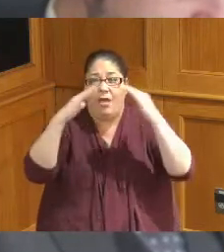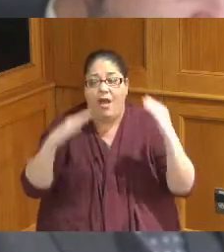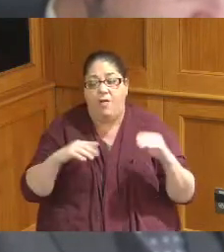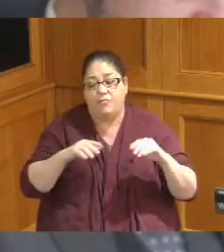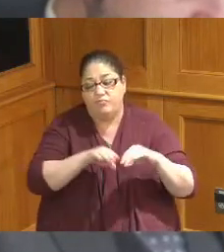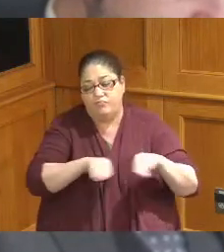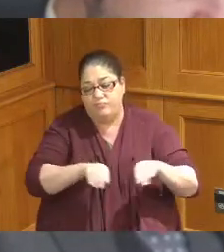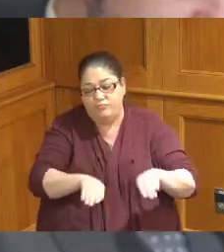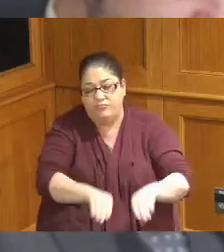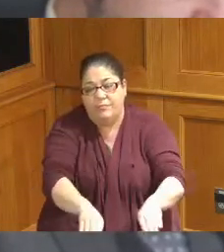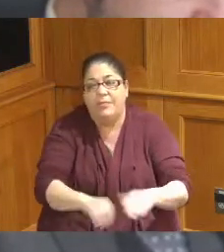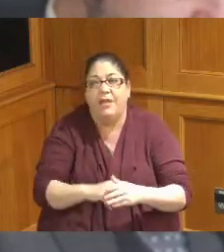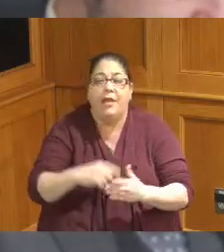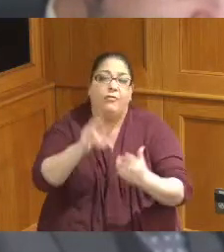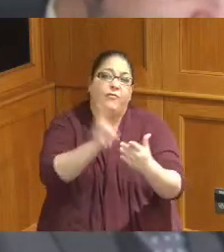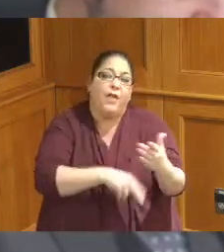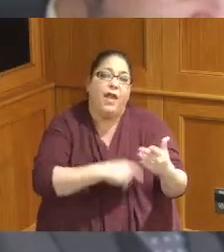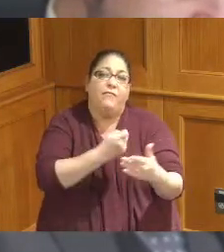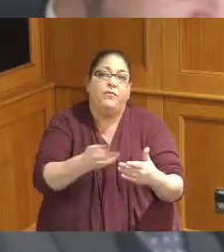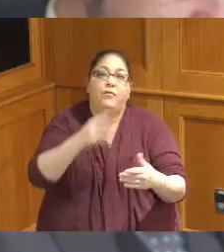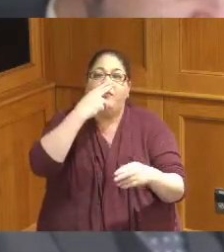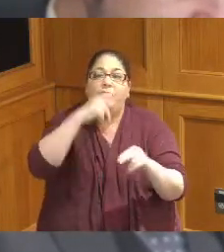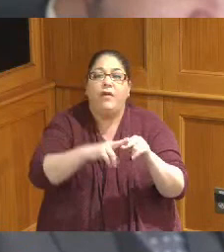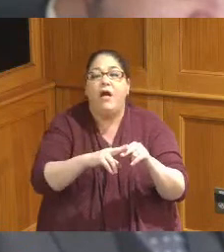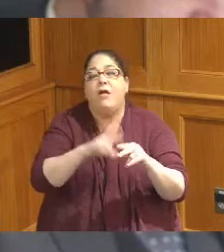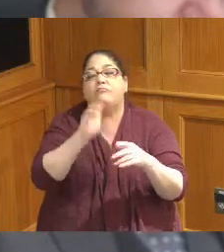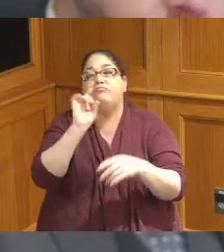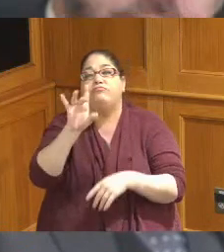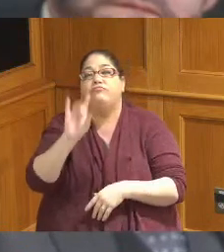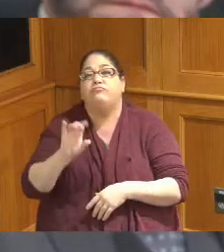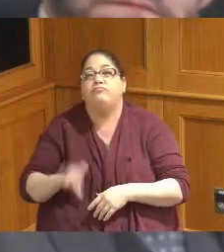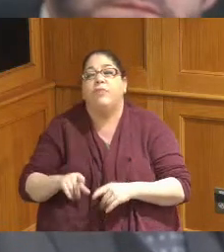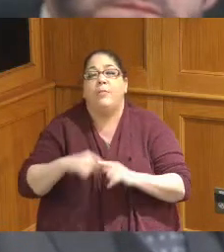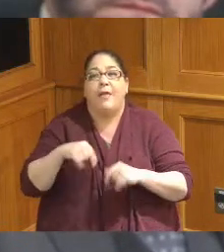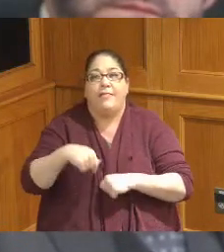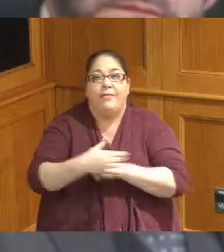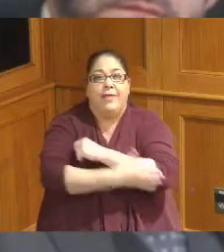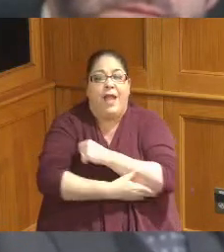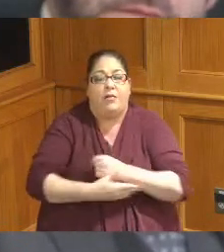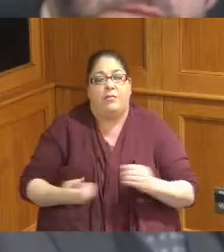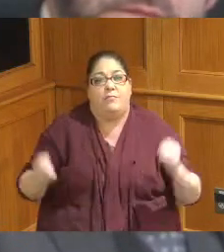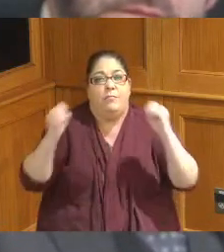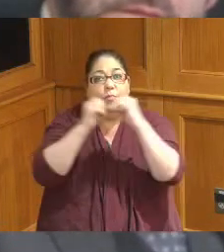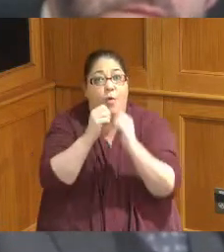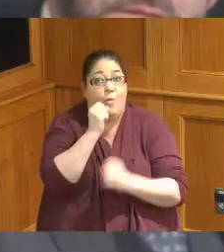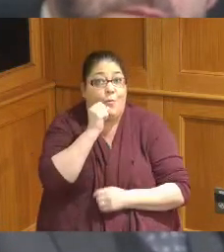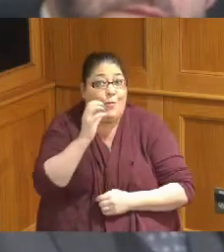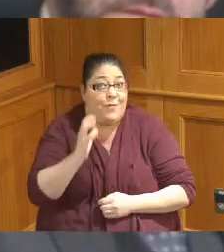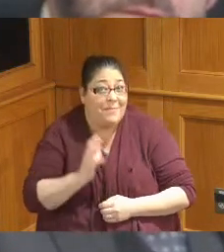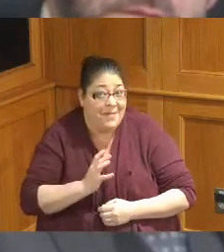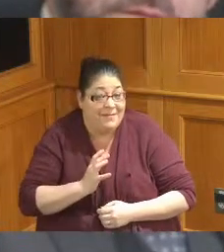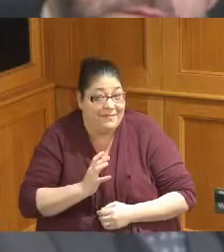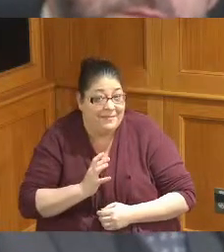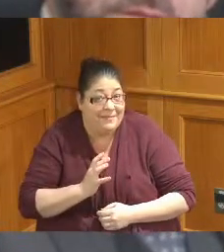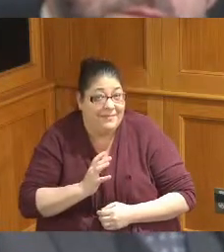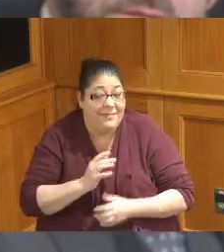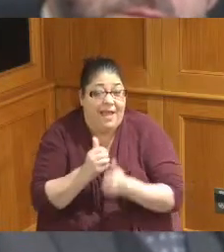I read off a couple fun facts related to the county we have more women in Executive offices